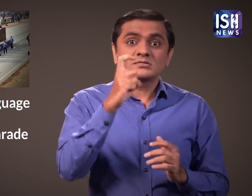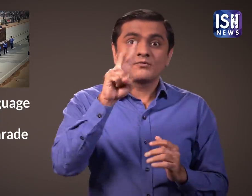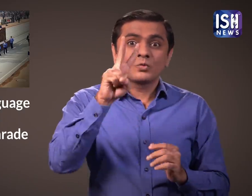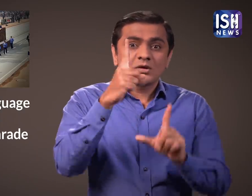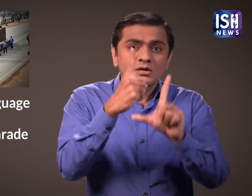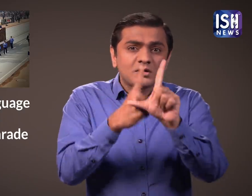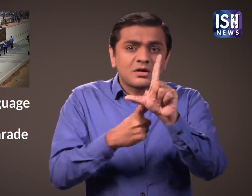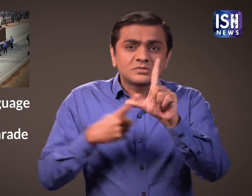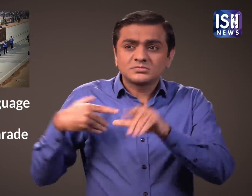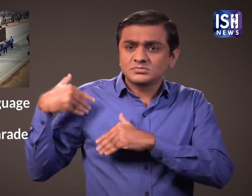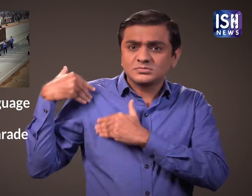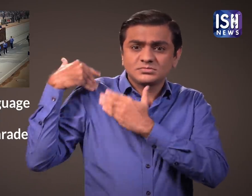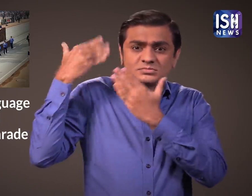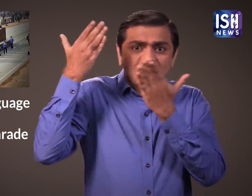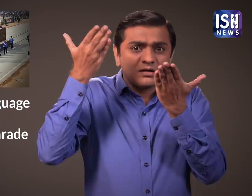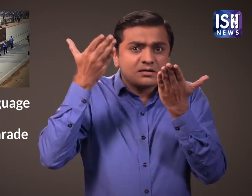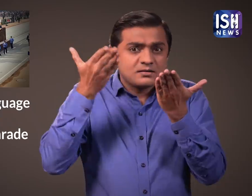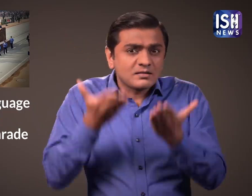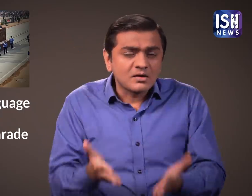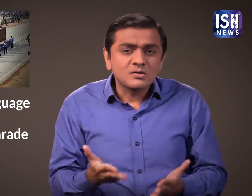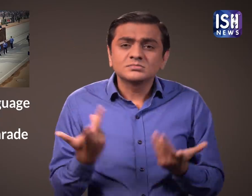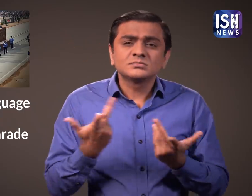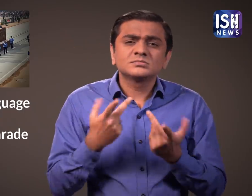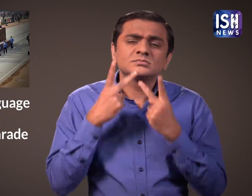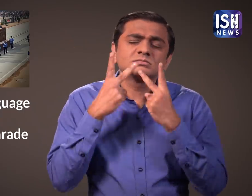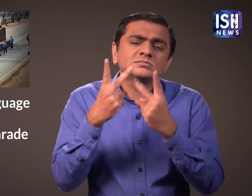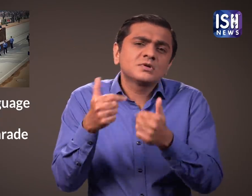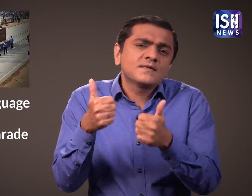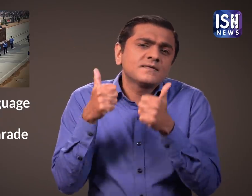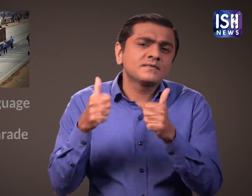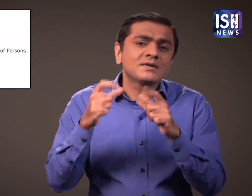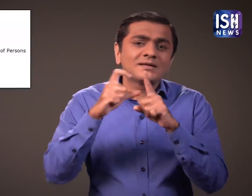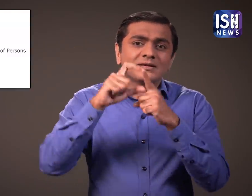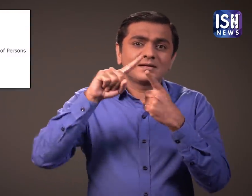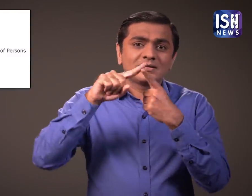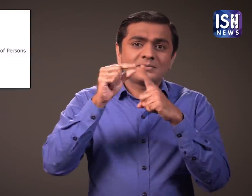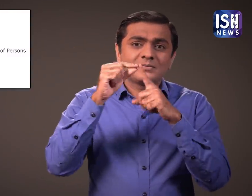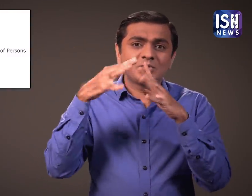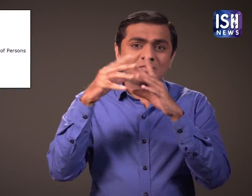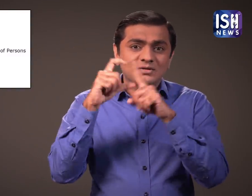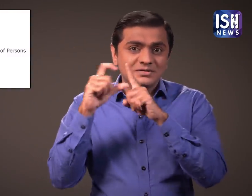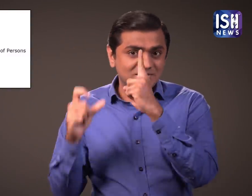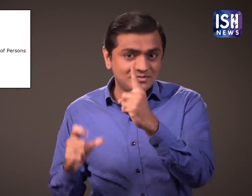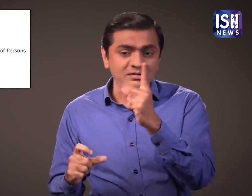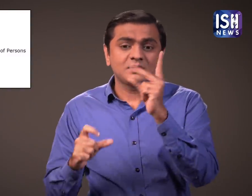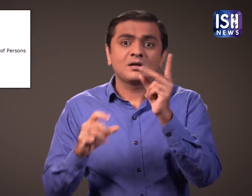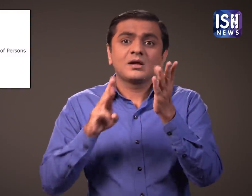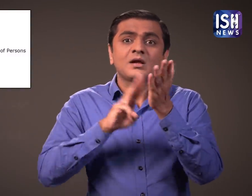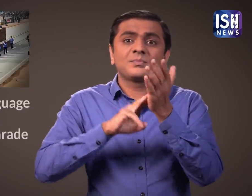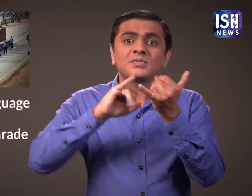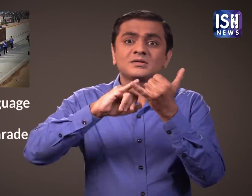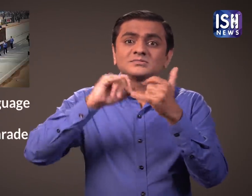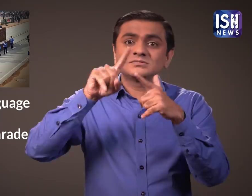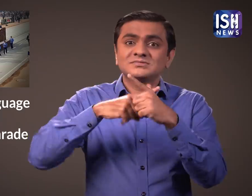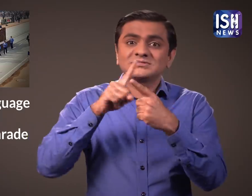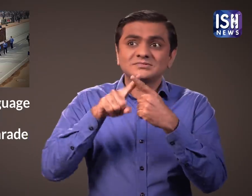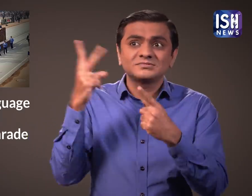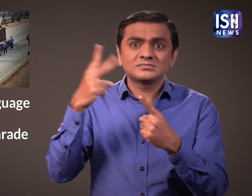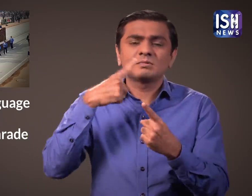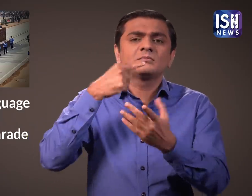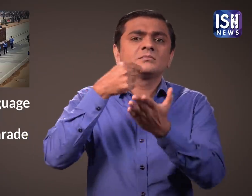For the first time in 72 years, MSJE & DEpwd